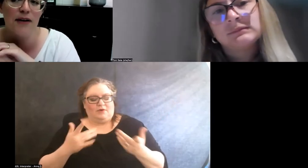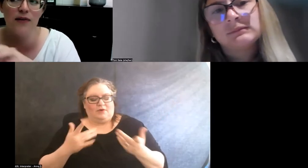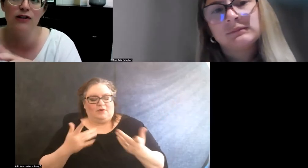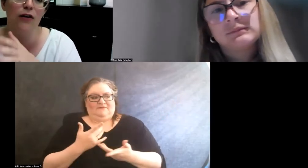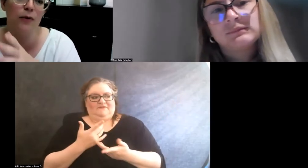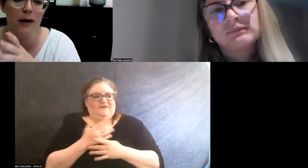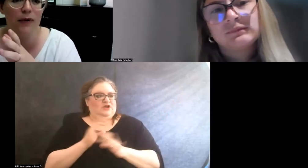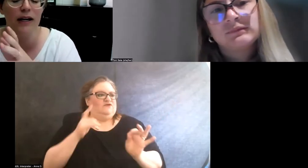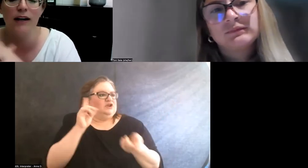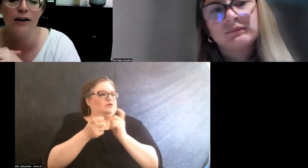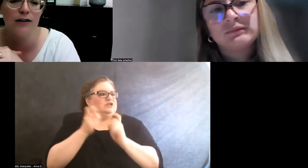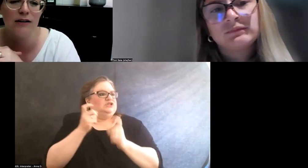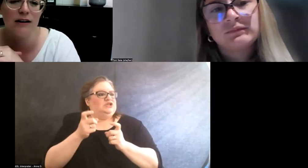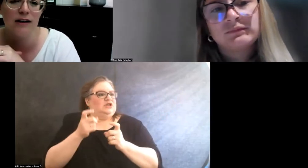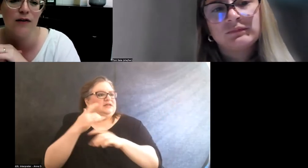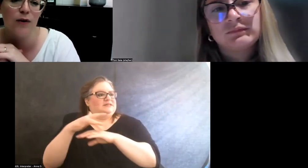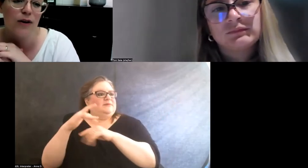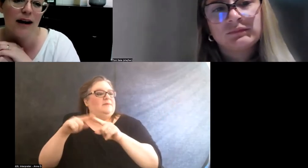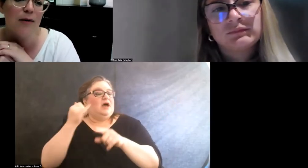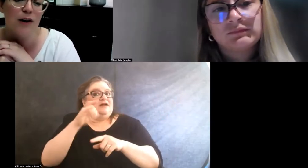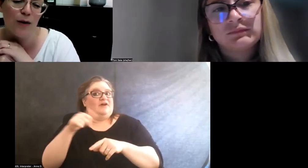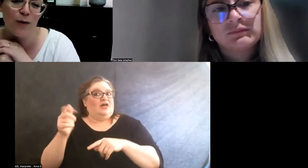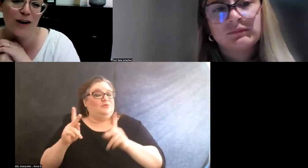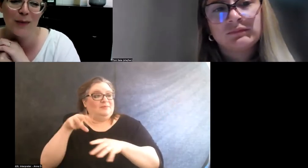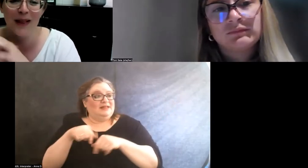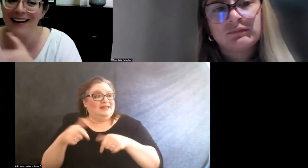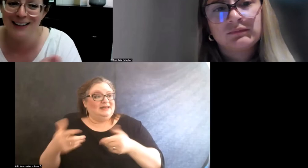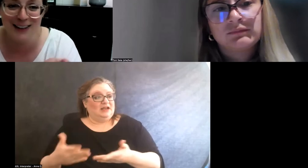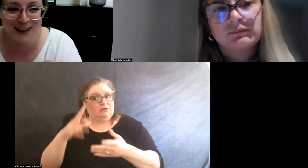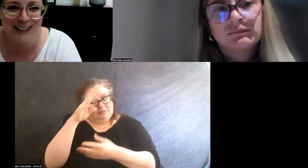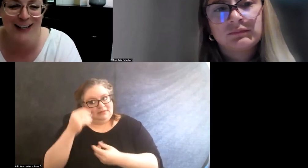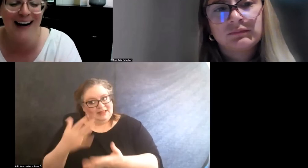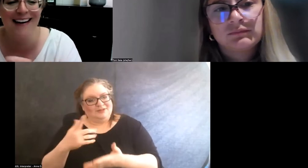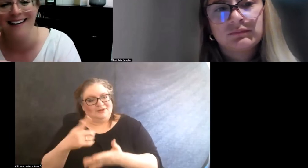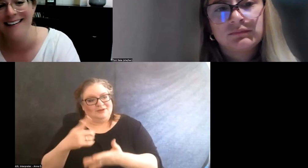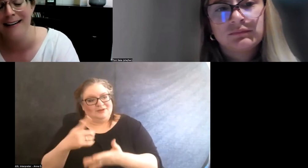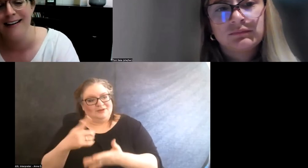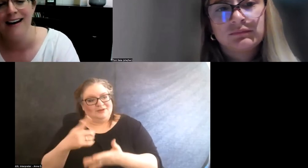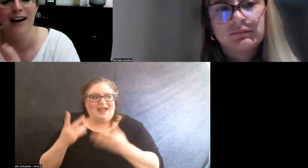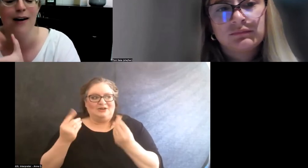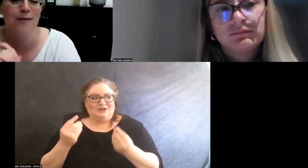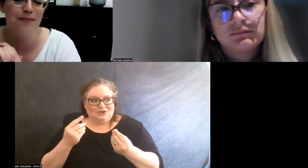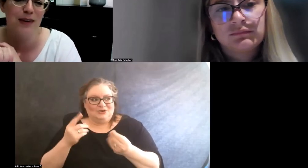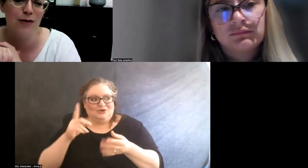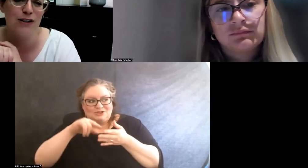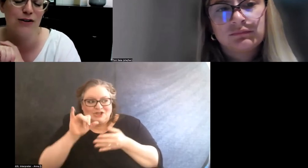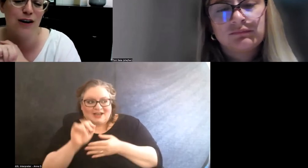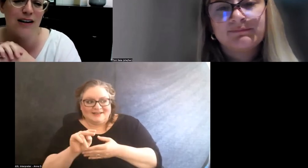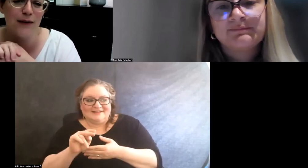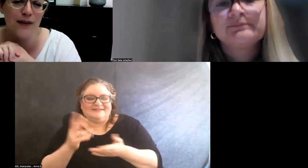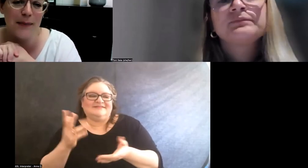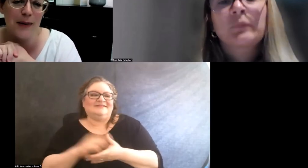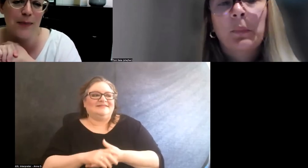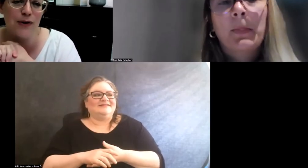but if there's other people in here, you could let 'em know what you're planning to do and check in. We just try to invite people